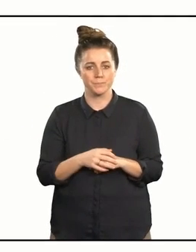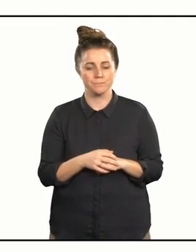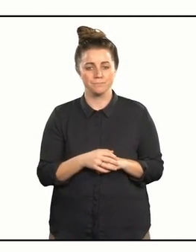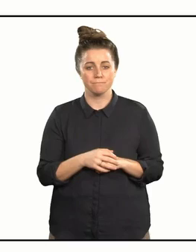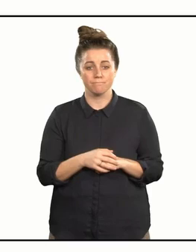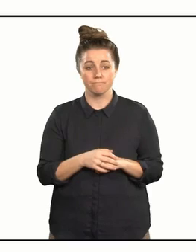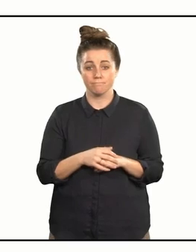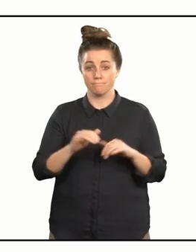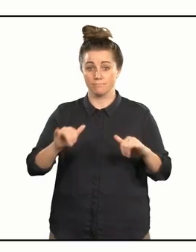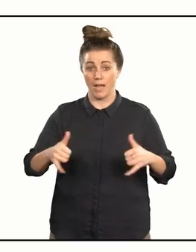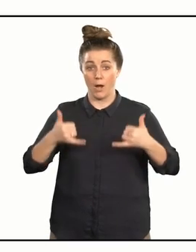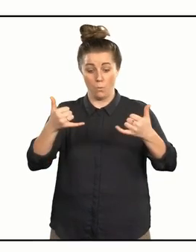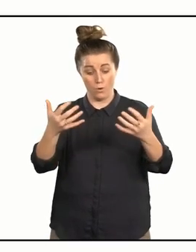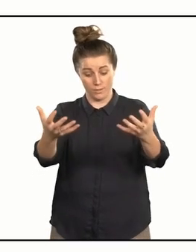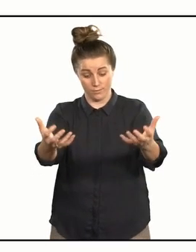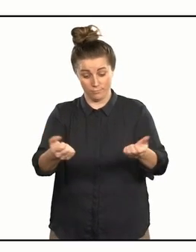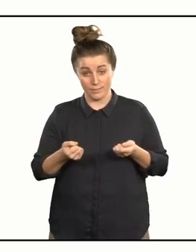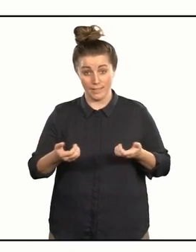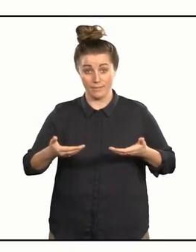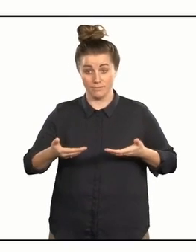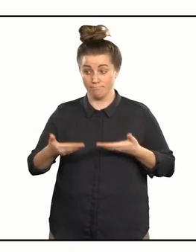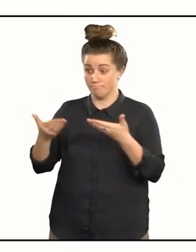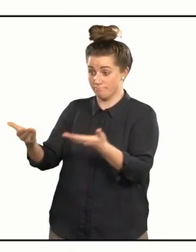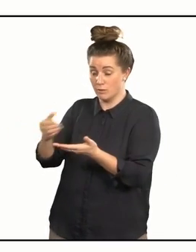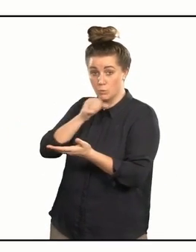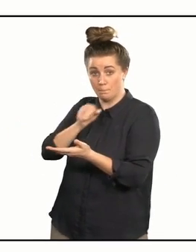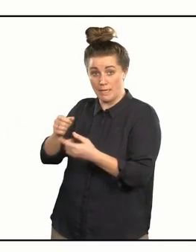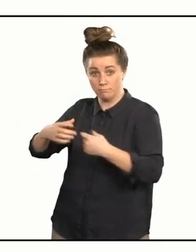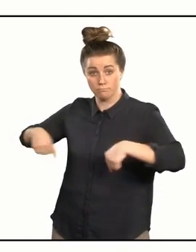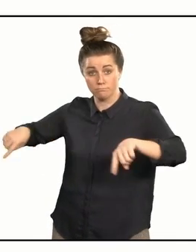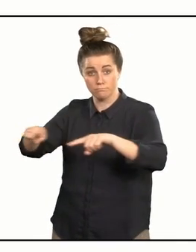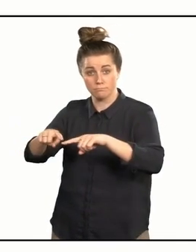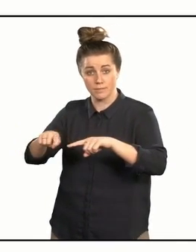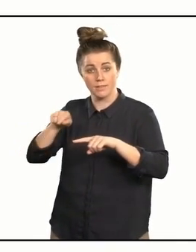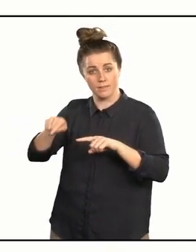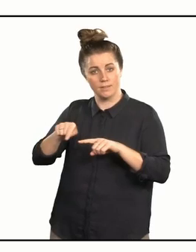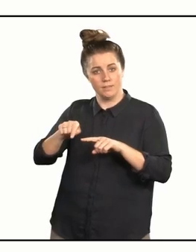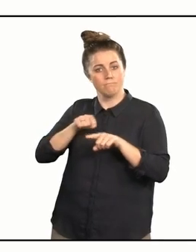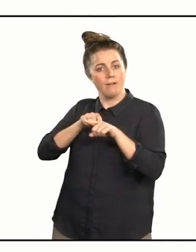So the award that's been given to the men is the Whai Tikanga Award.